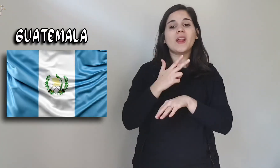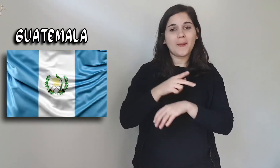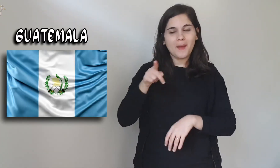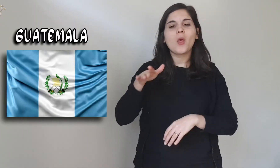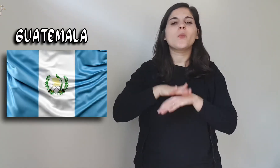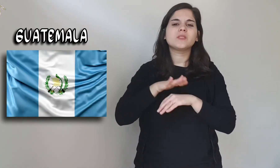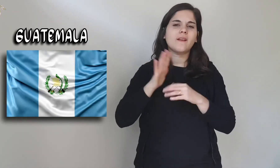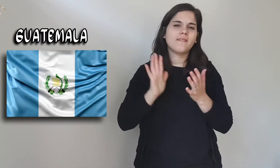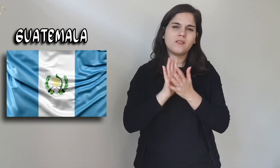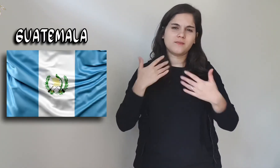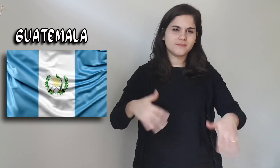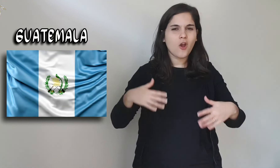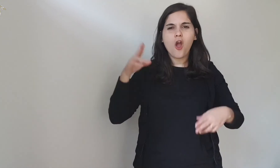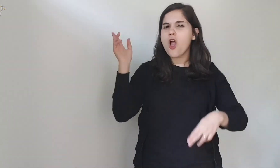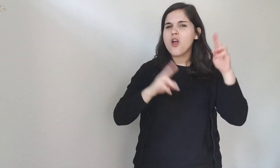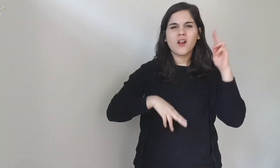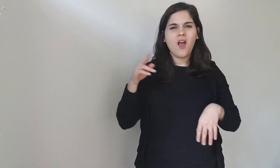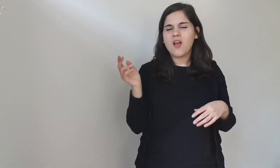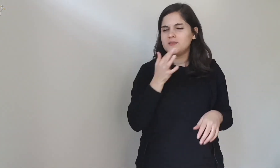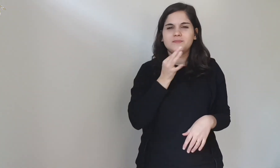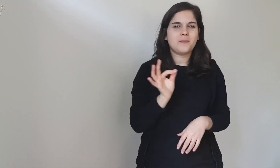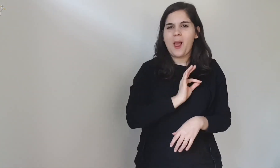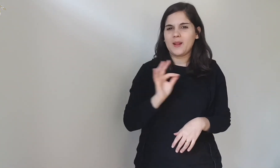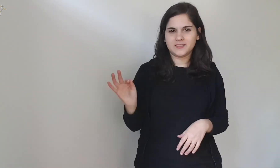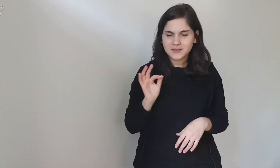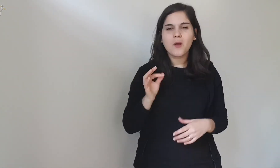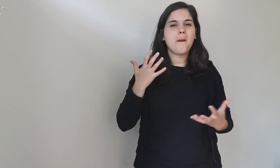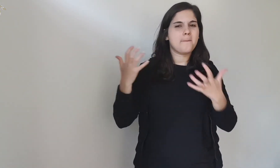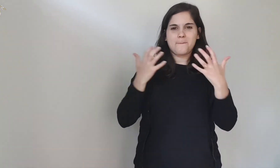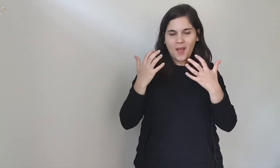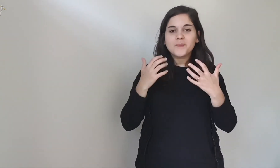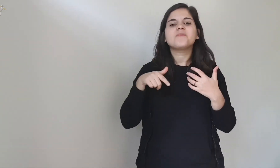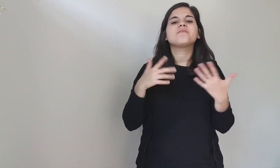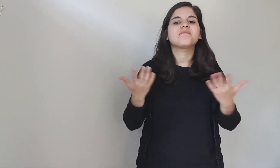In Guatemala there is a very colorful, beautiful and fascinating party.